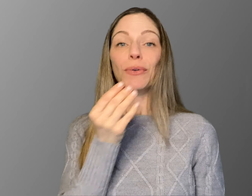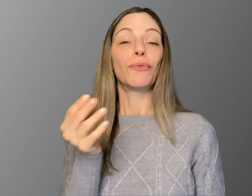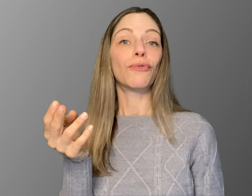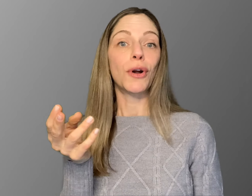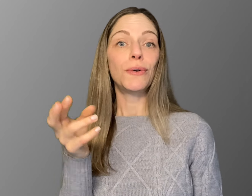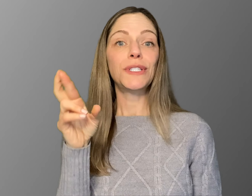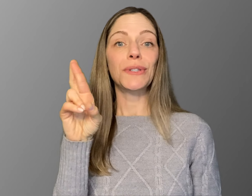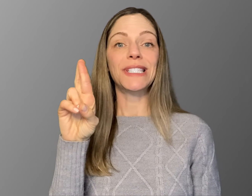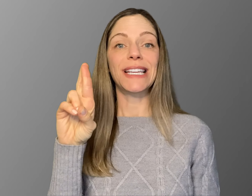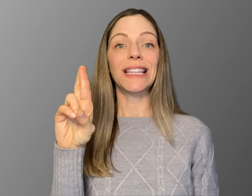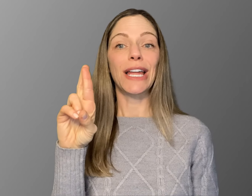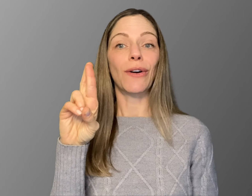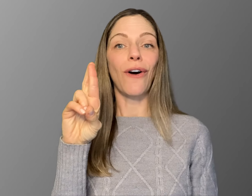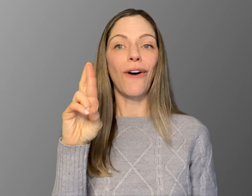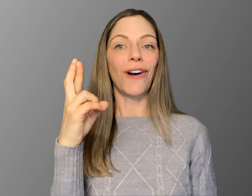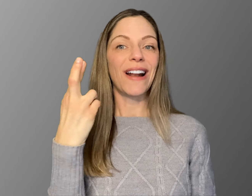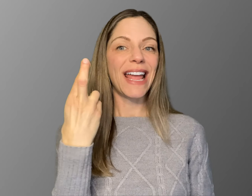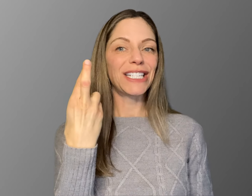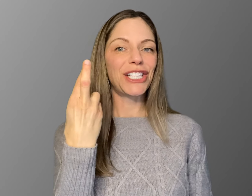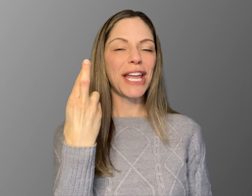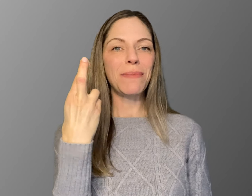ROSE You'll see a letter "R" handshape.